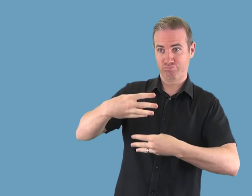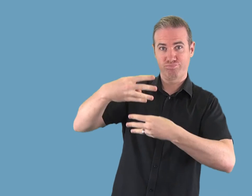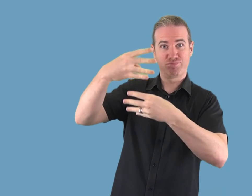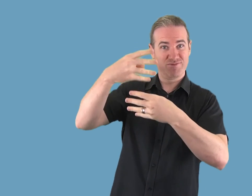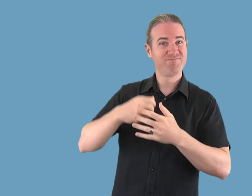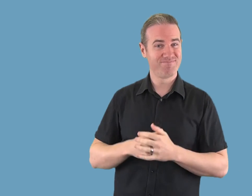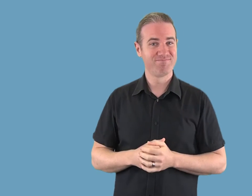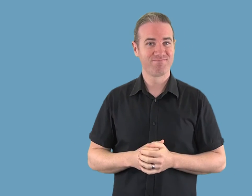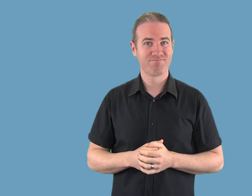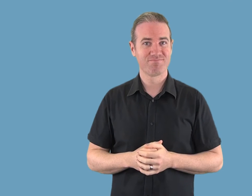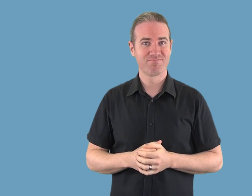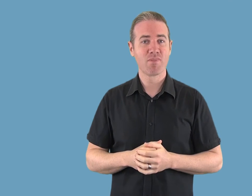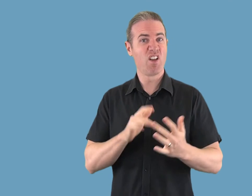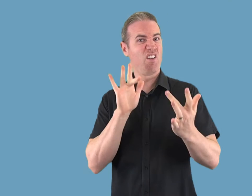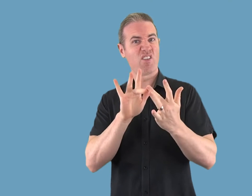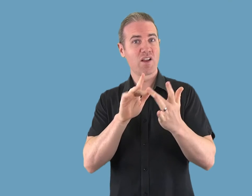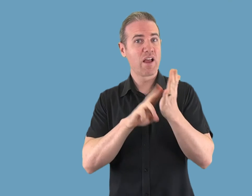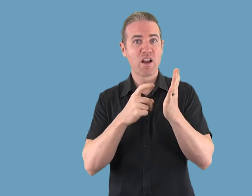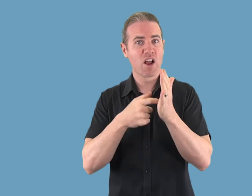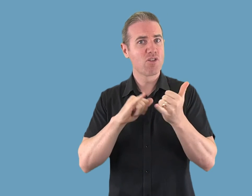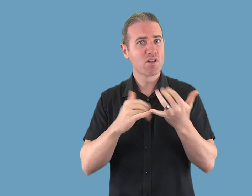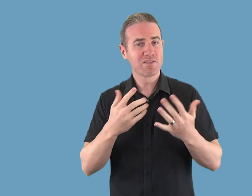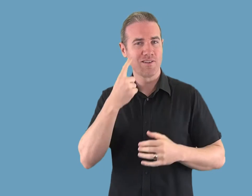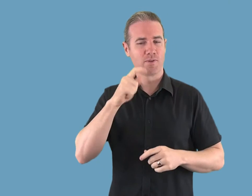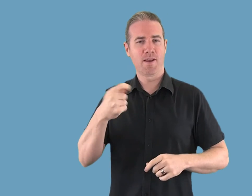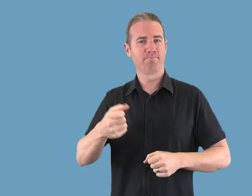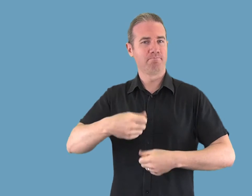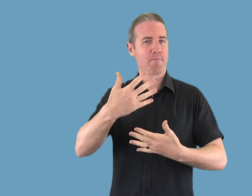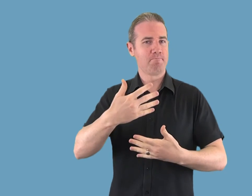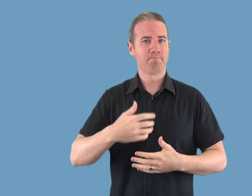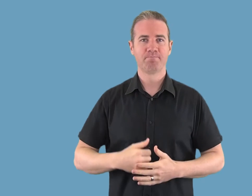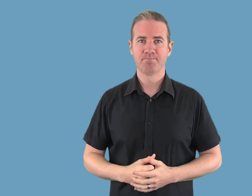communicate using text. Contact info,